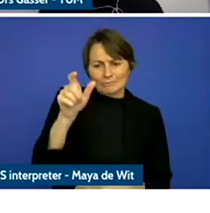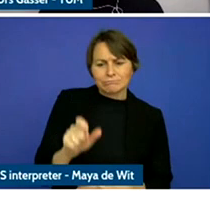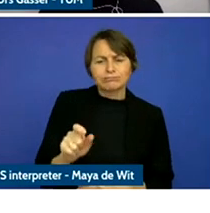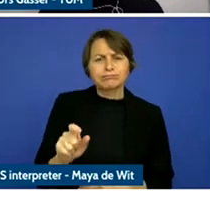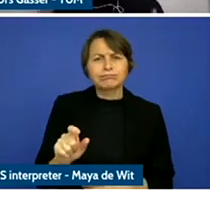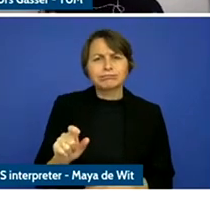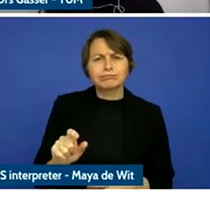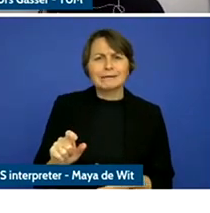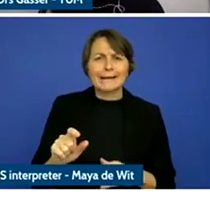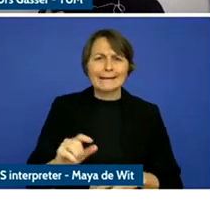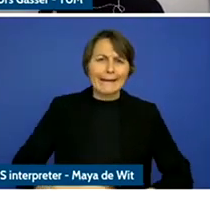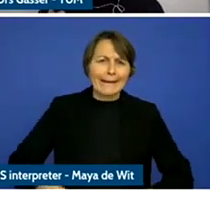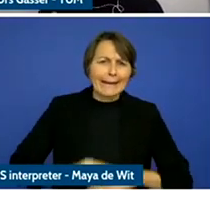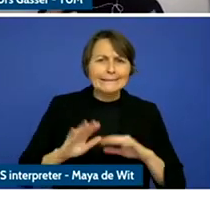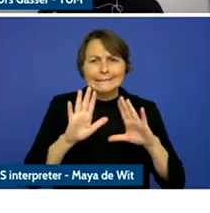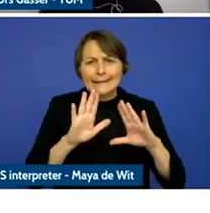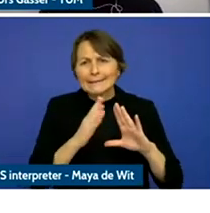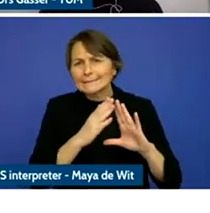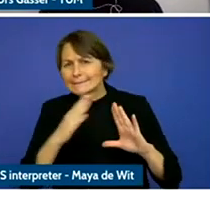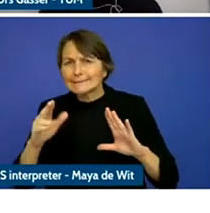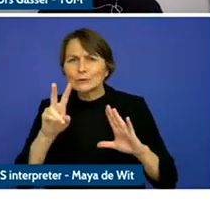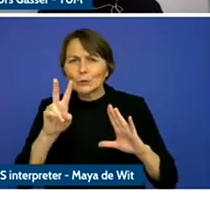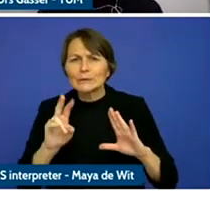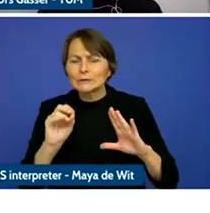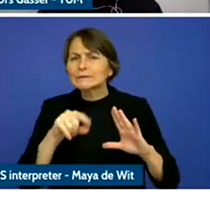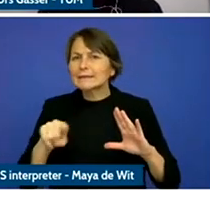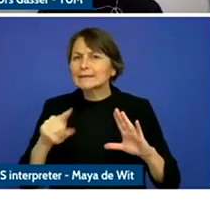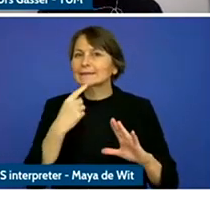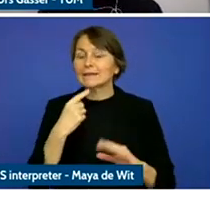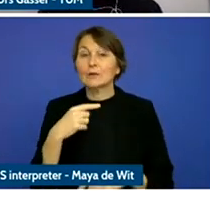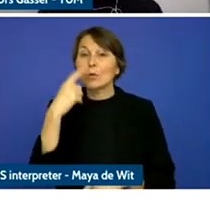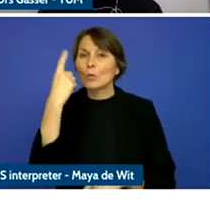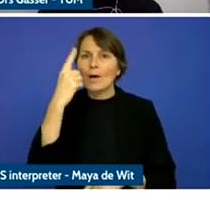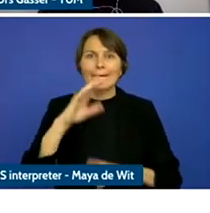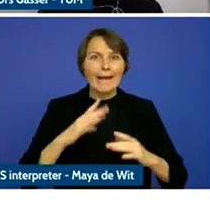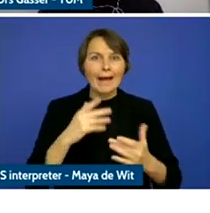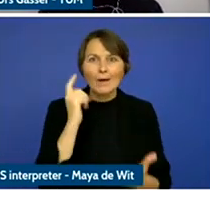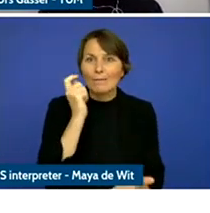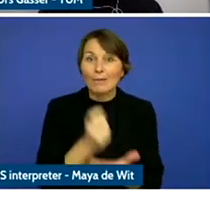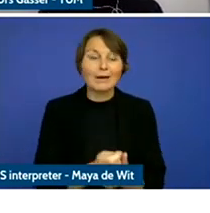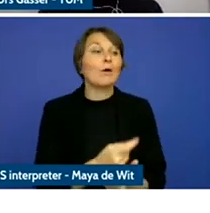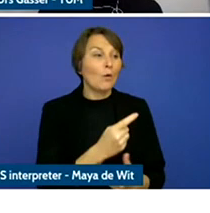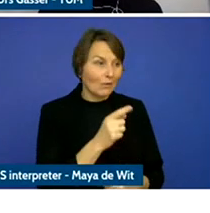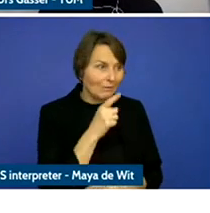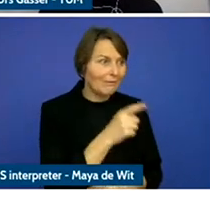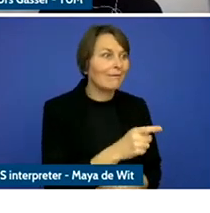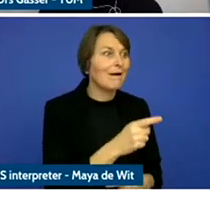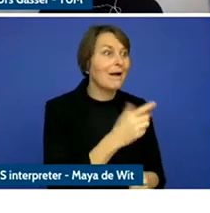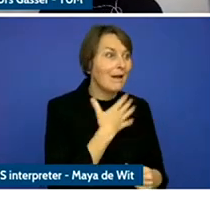this is an example of how a teenagers irengages in a particular